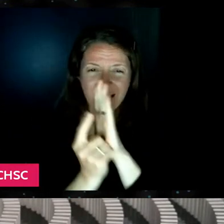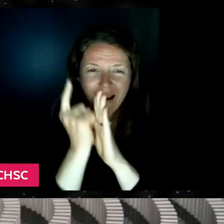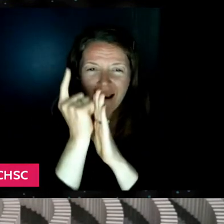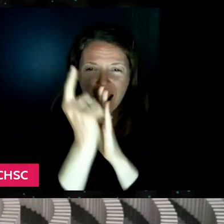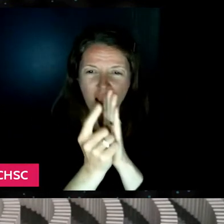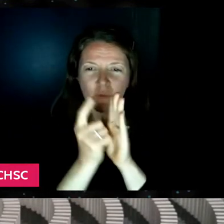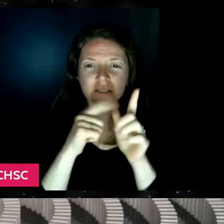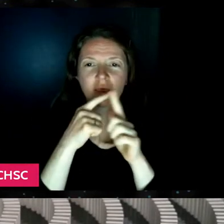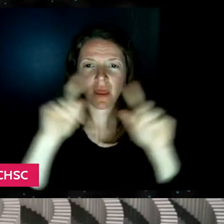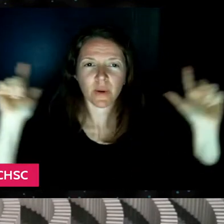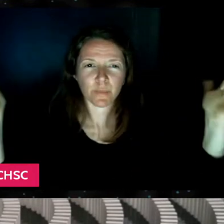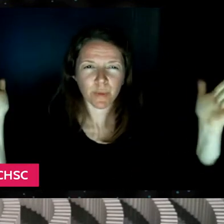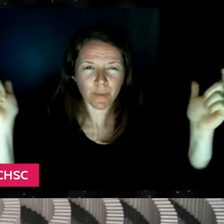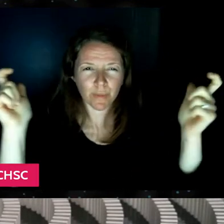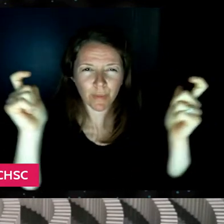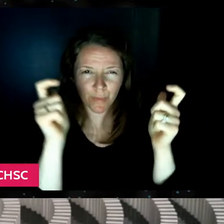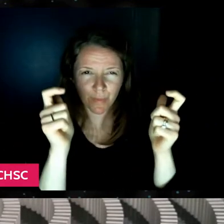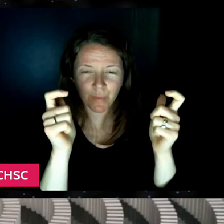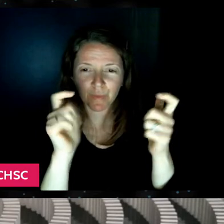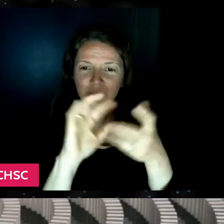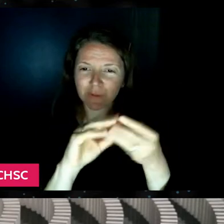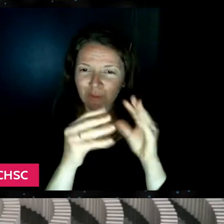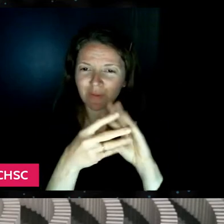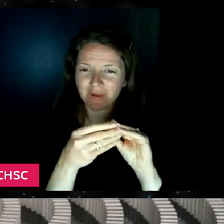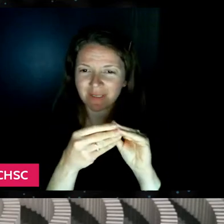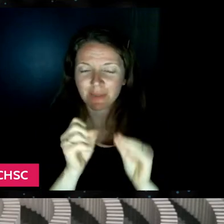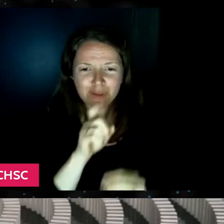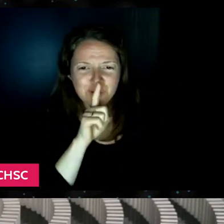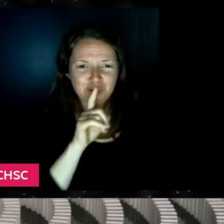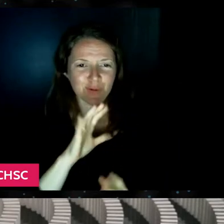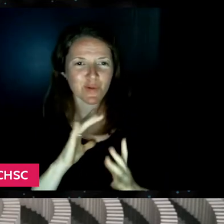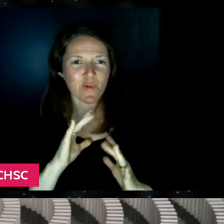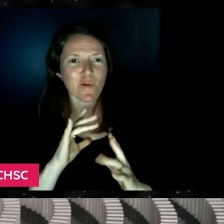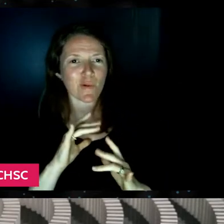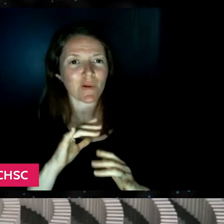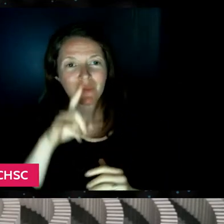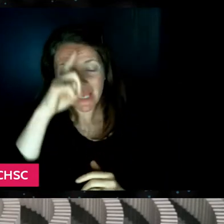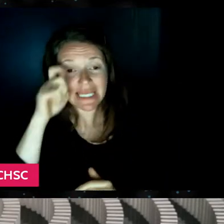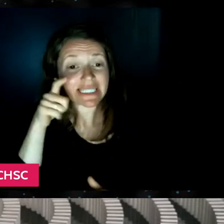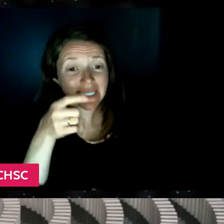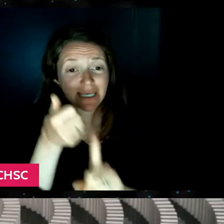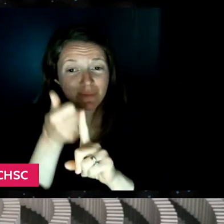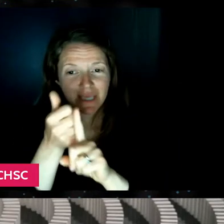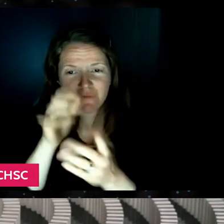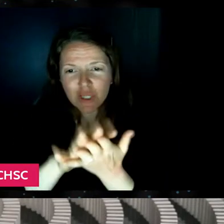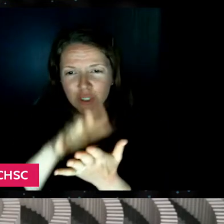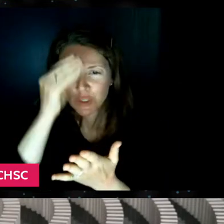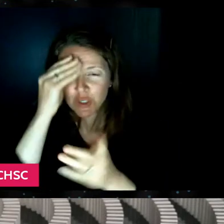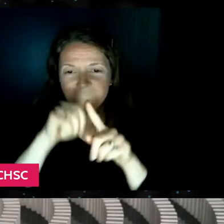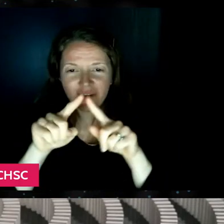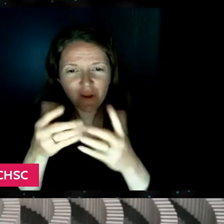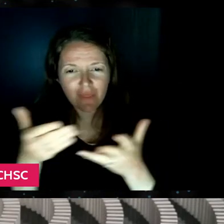But I think it was, it was kind of a neat process 'cause he was learning things as he went through the edit and kind of figured out the story